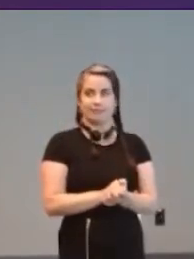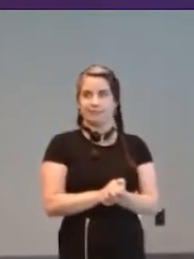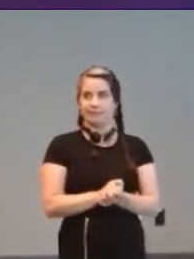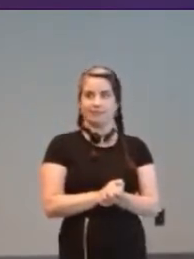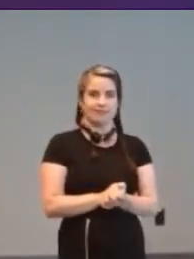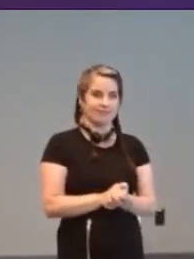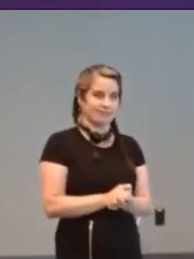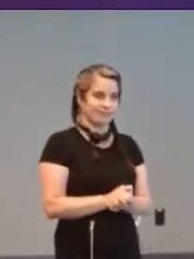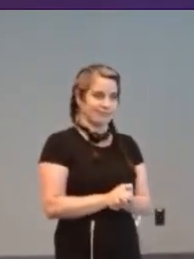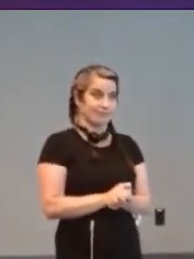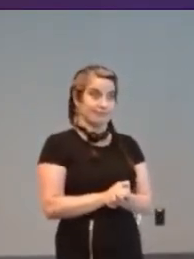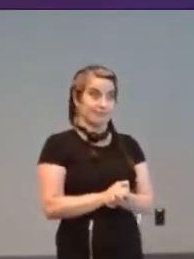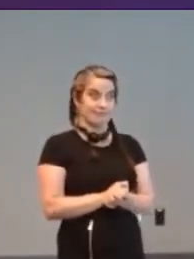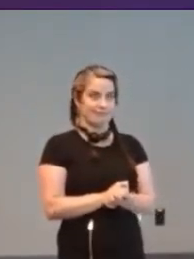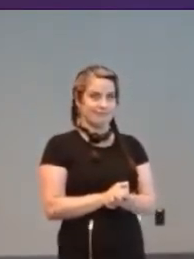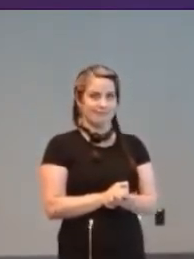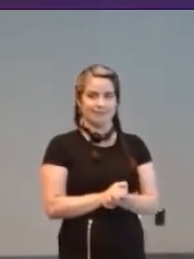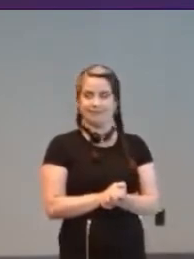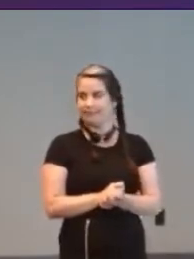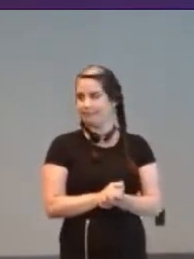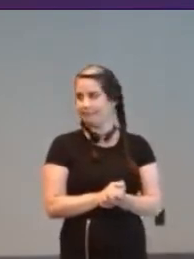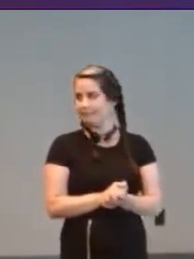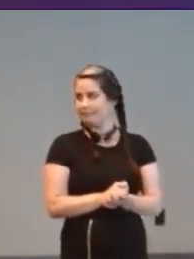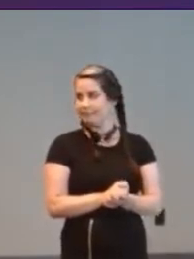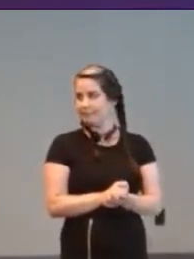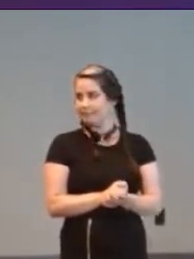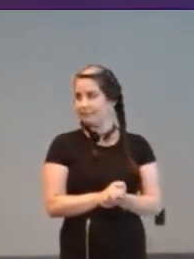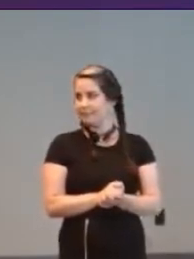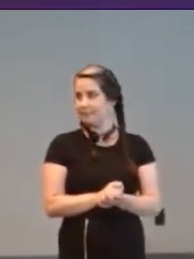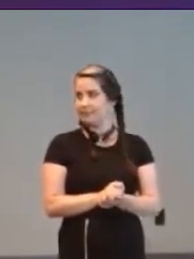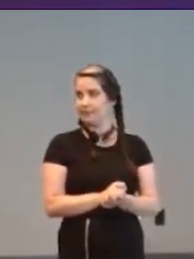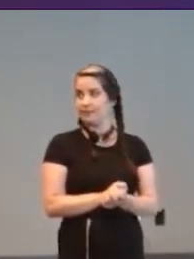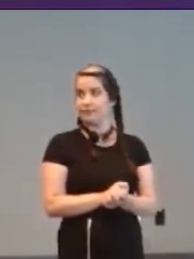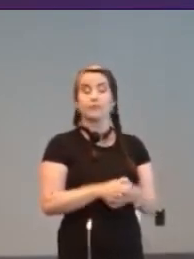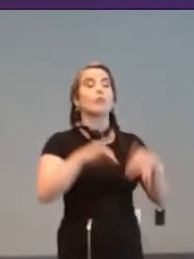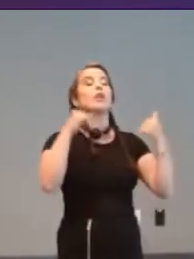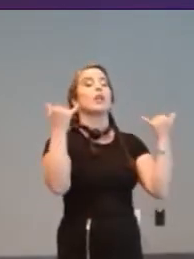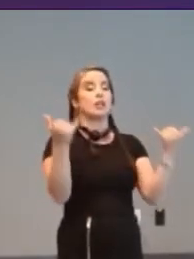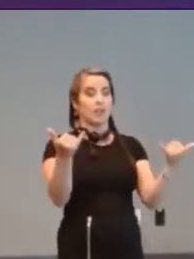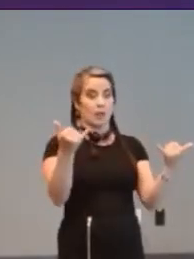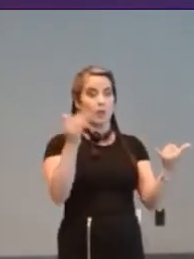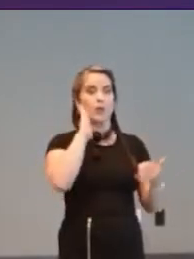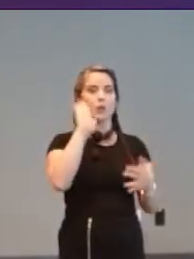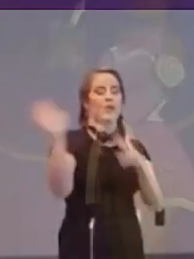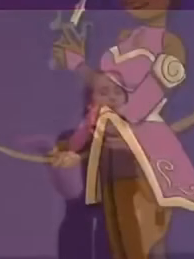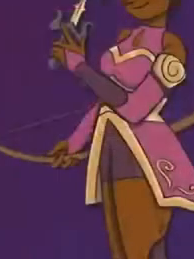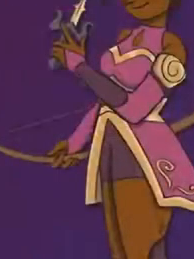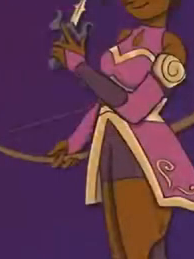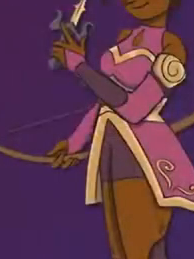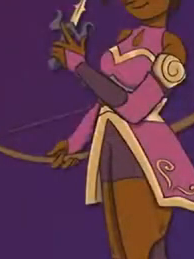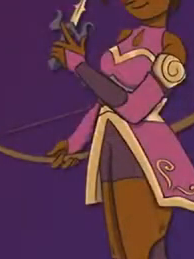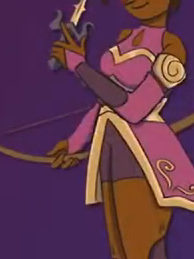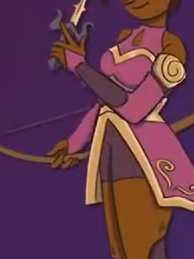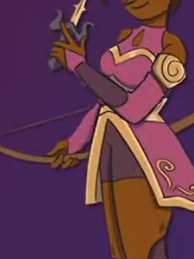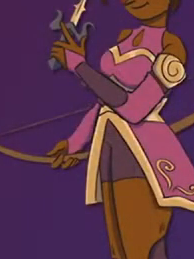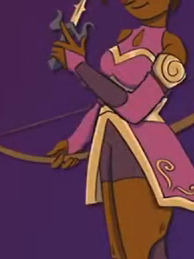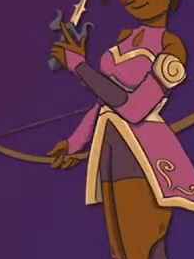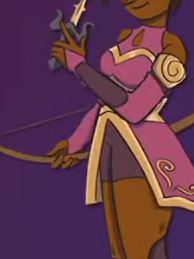yes and so now we will have a 20 minute breaks